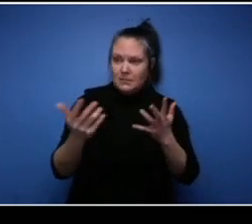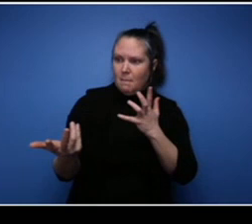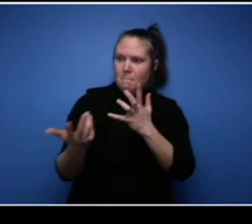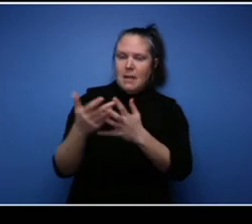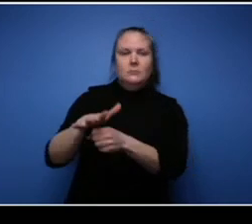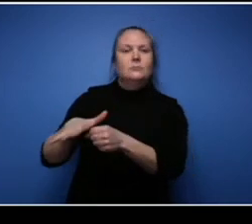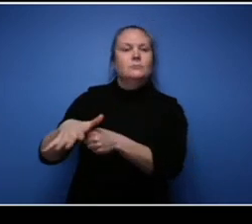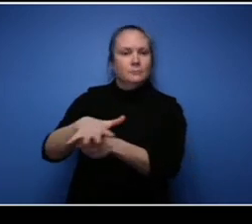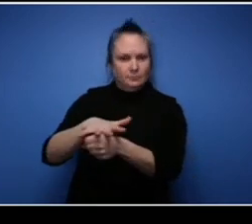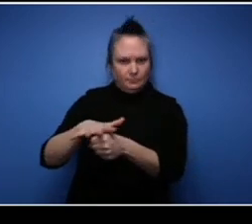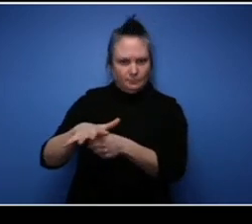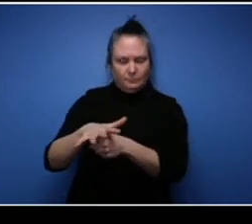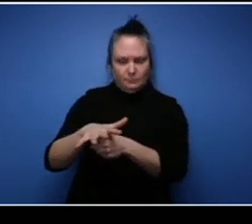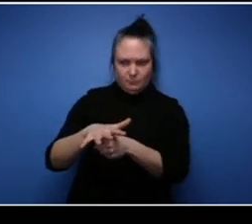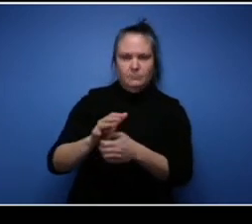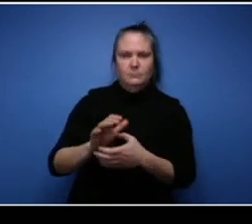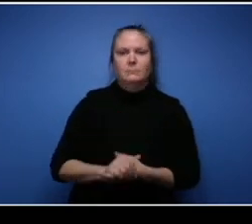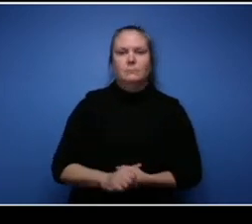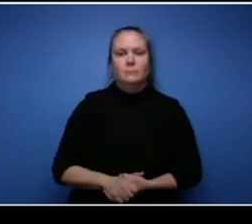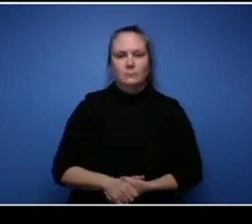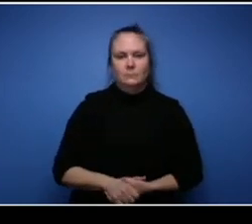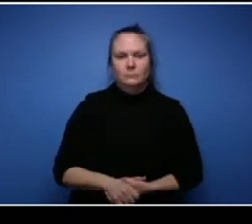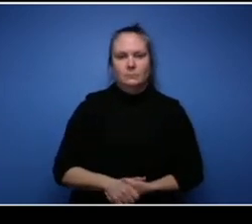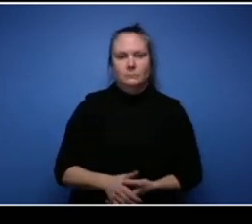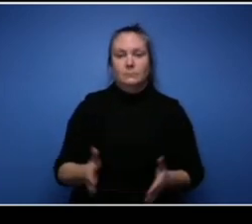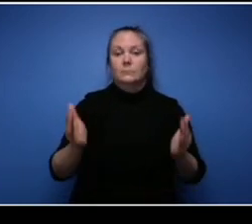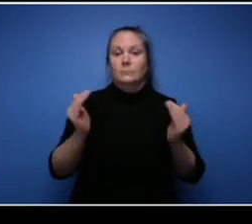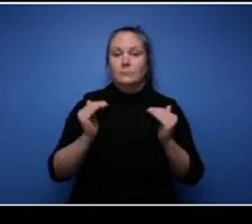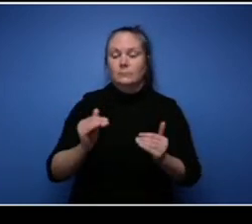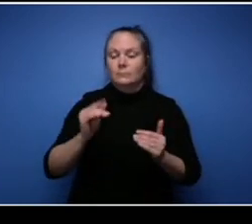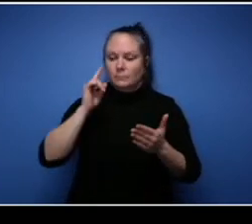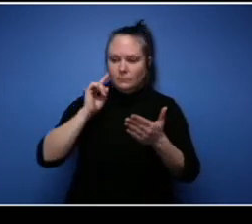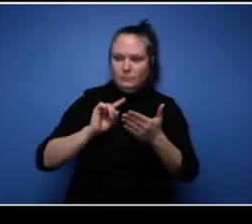The other thing you can do is check with your competitors, check out their prices, their